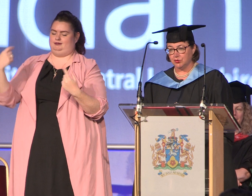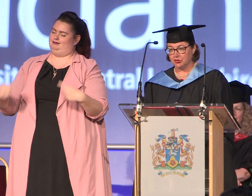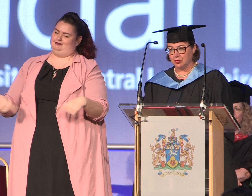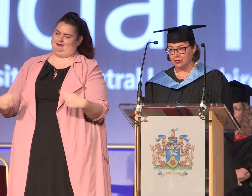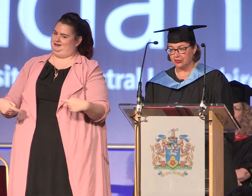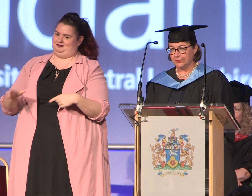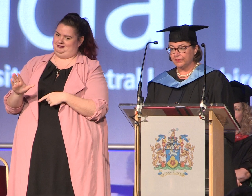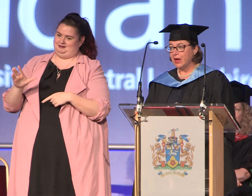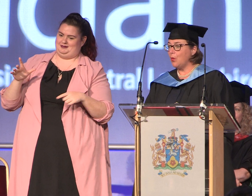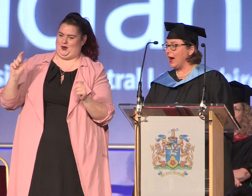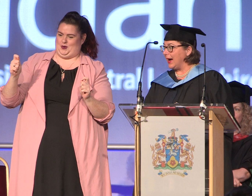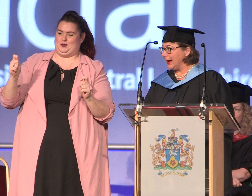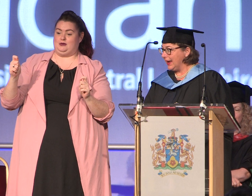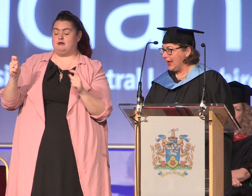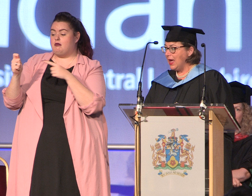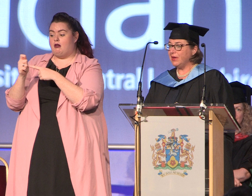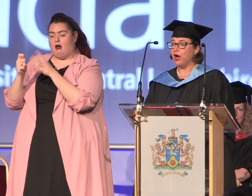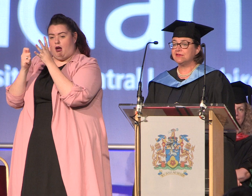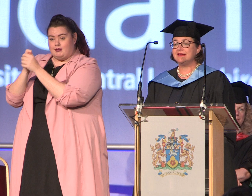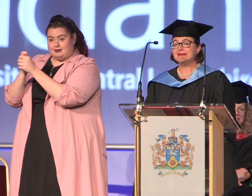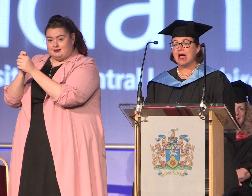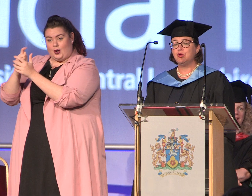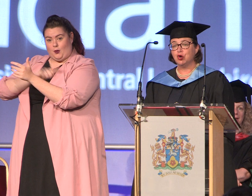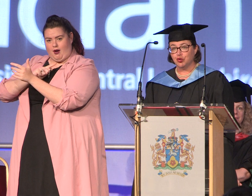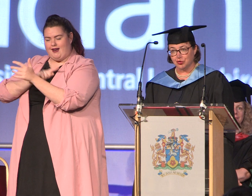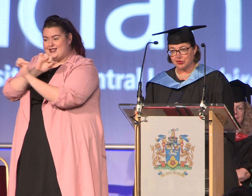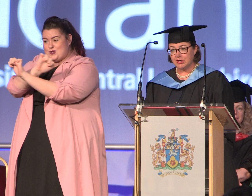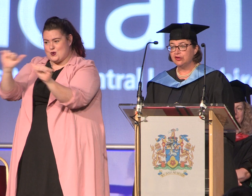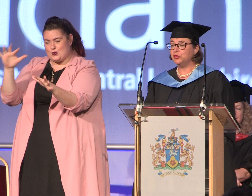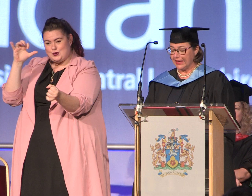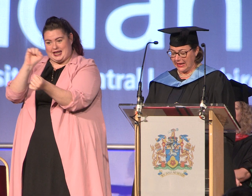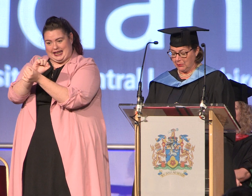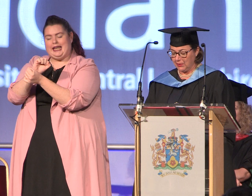mortarboard, why because it is now yours to keep and